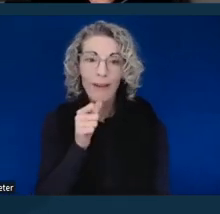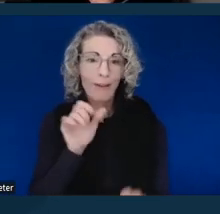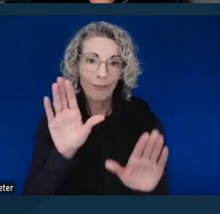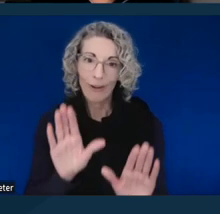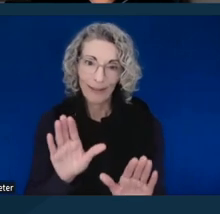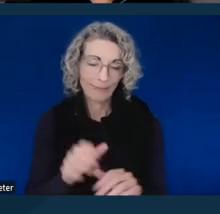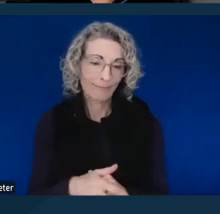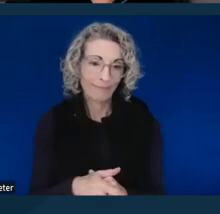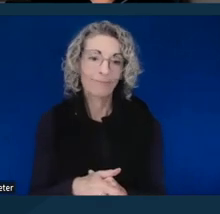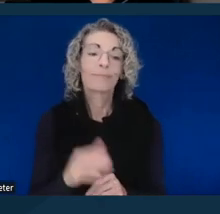Next slide, please.